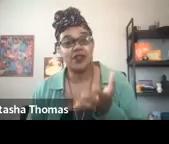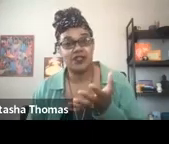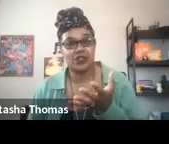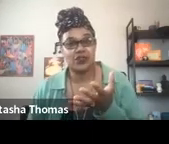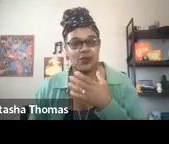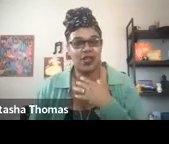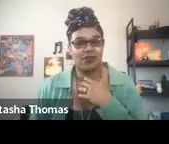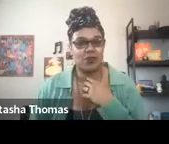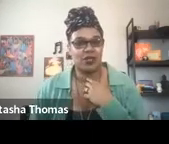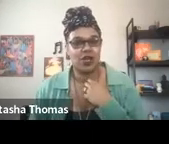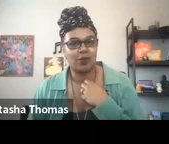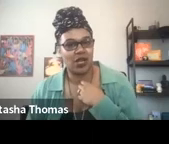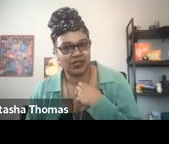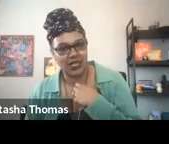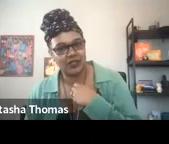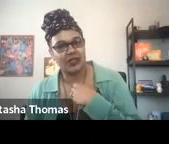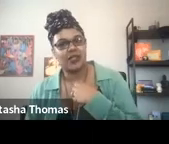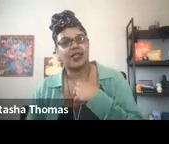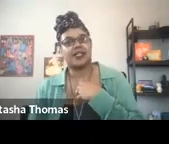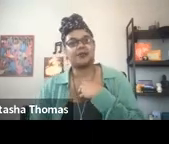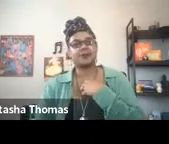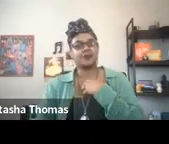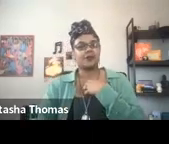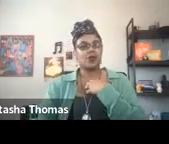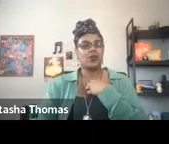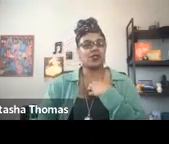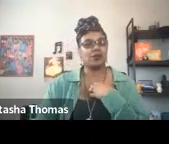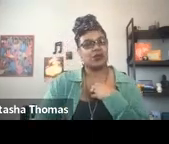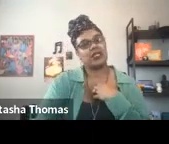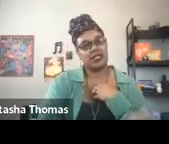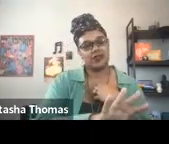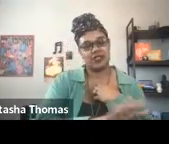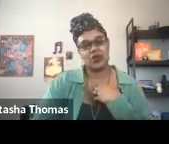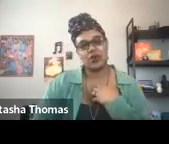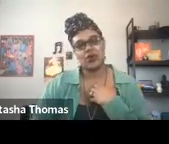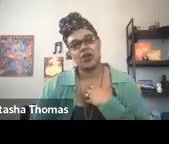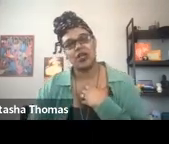And on this screen, we have the word our process with some green leaves in the corner